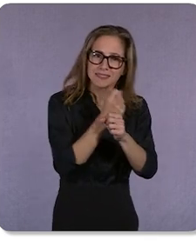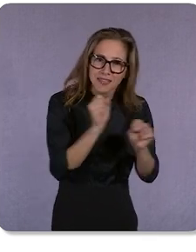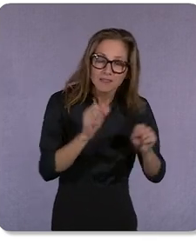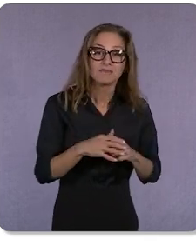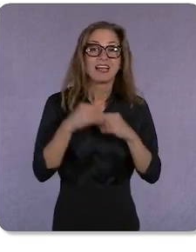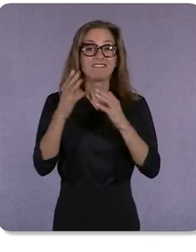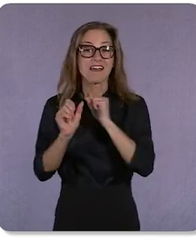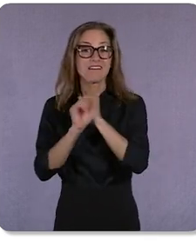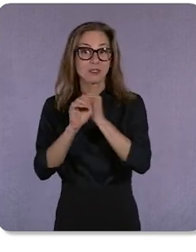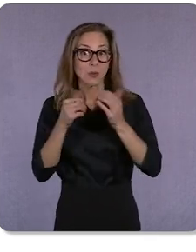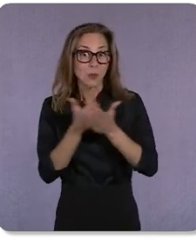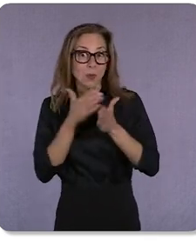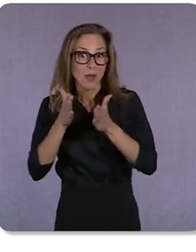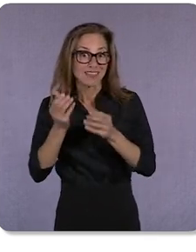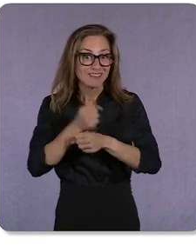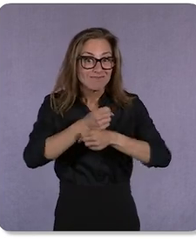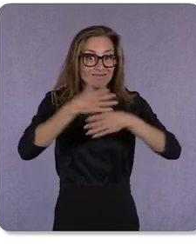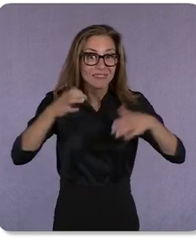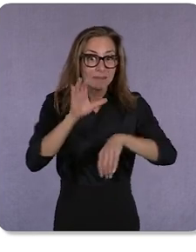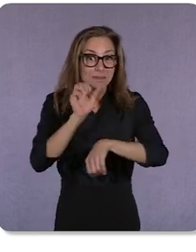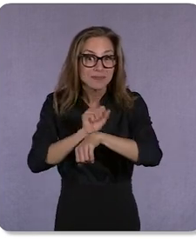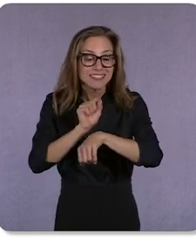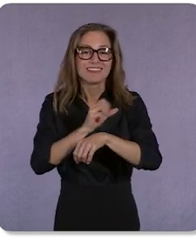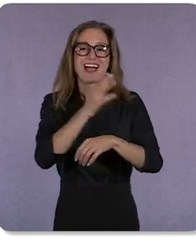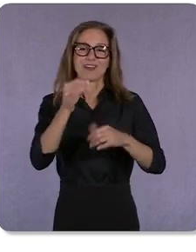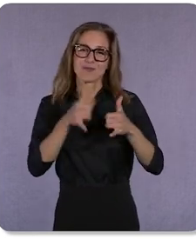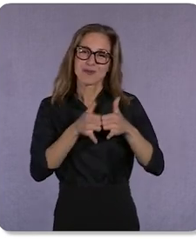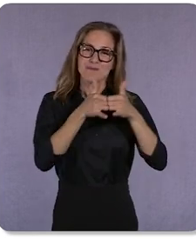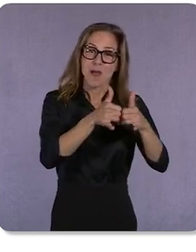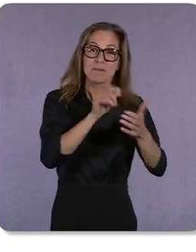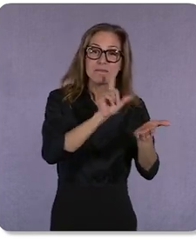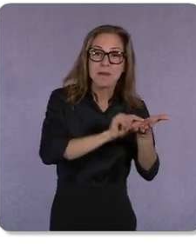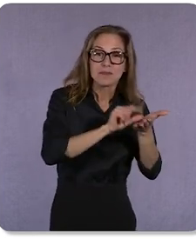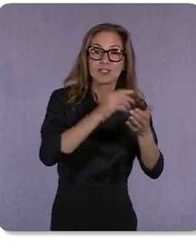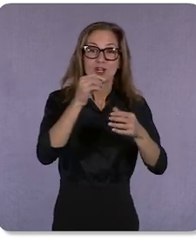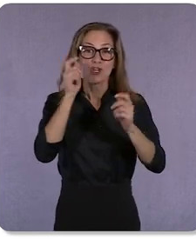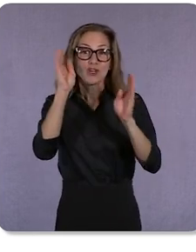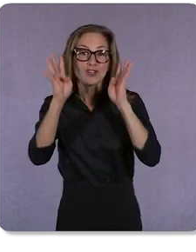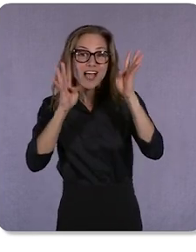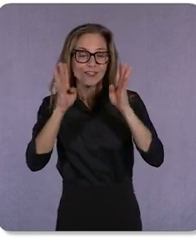businesses, and reward publishers and creators, leading to a healthy and thriving internet.